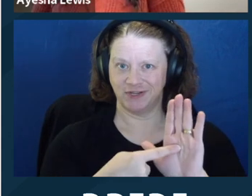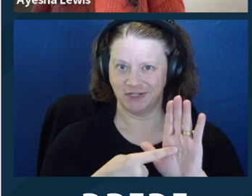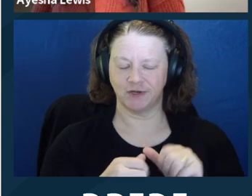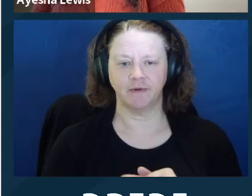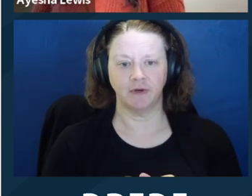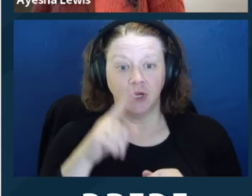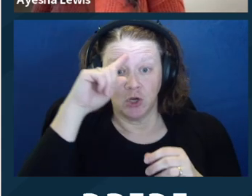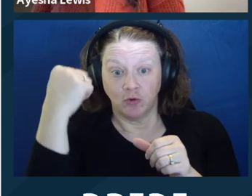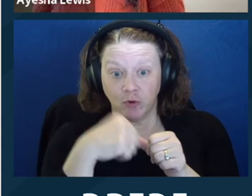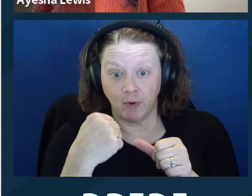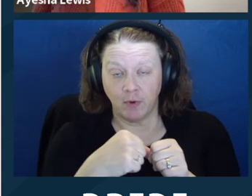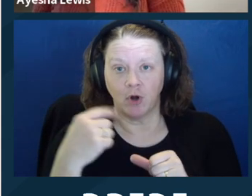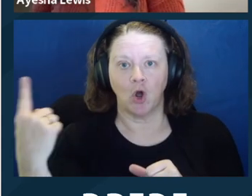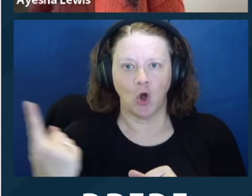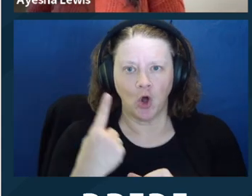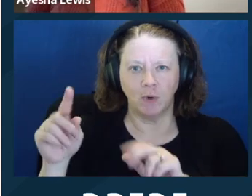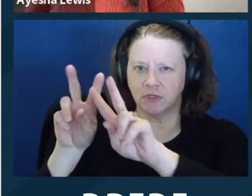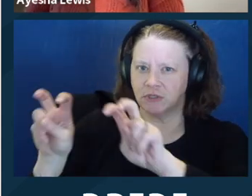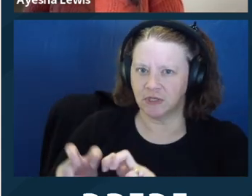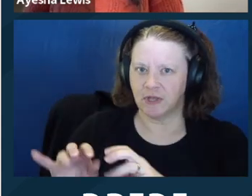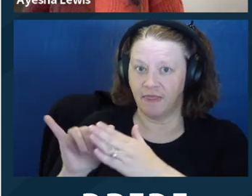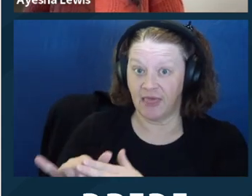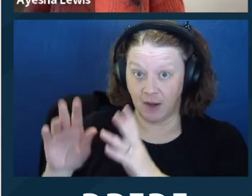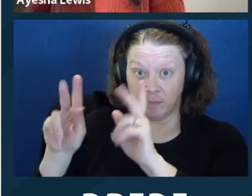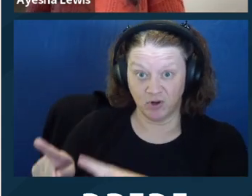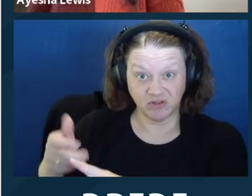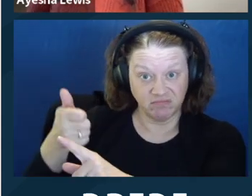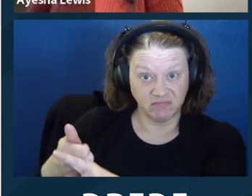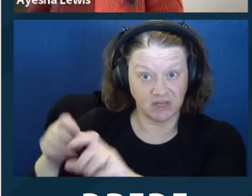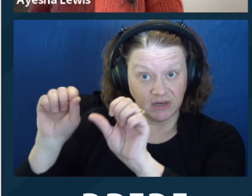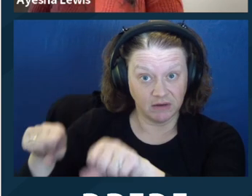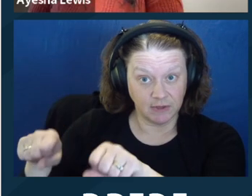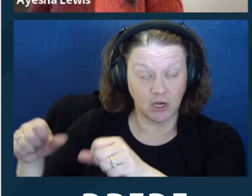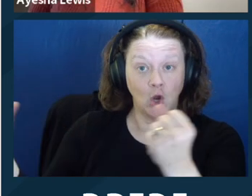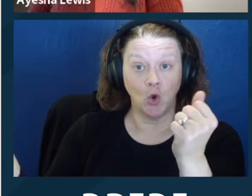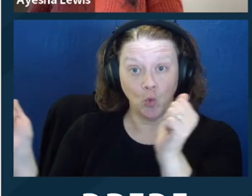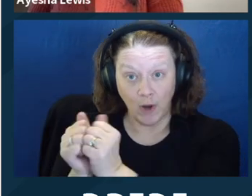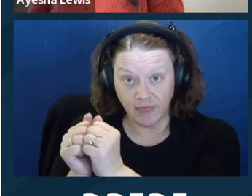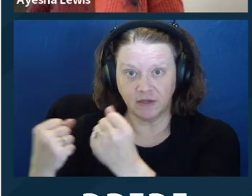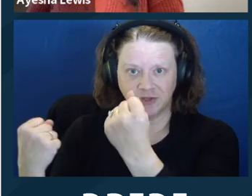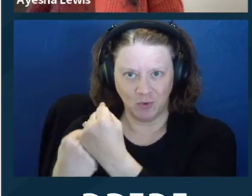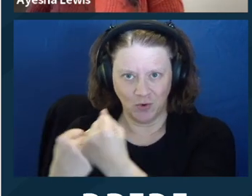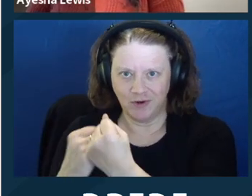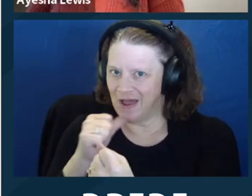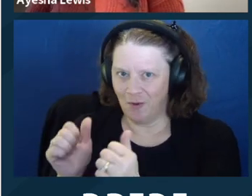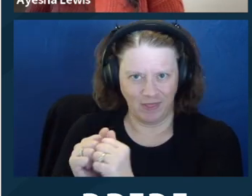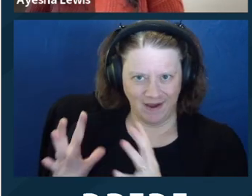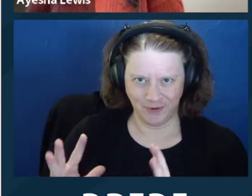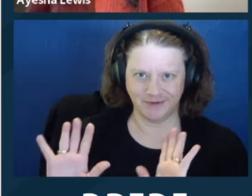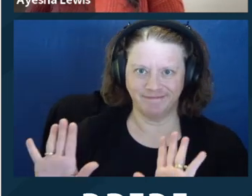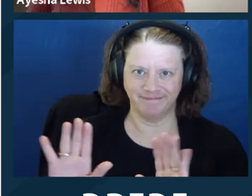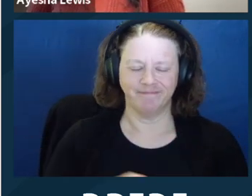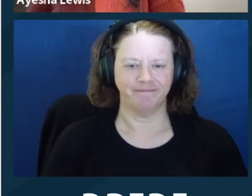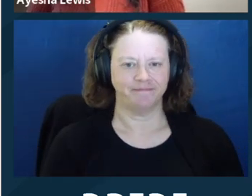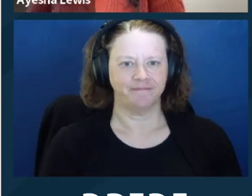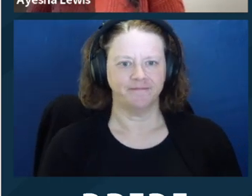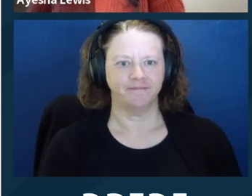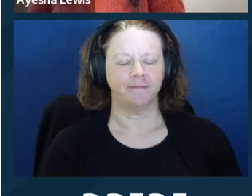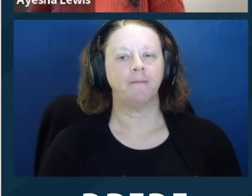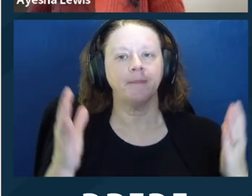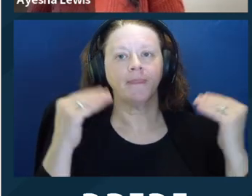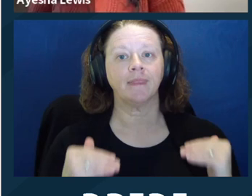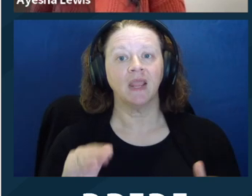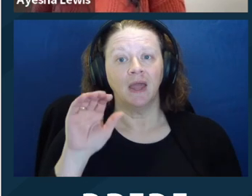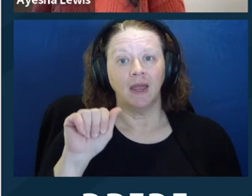supports. AB 1663, passed in 2022, is the probate conservatorship